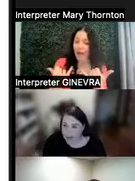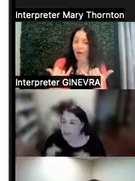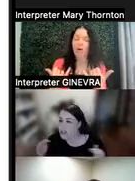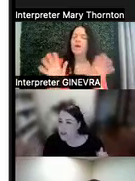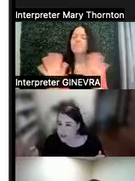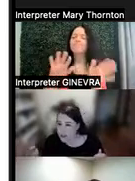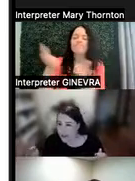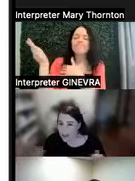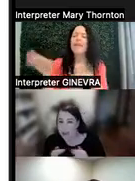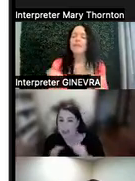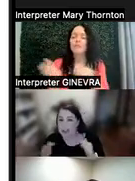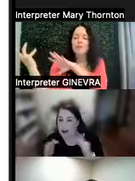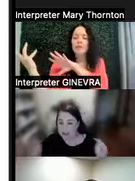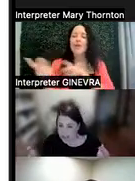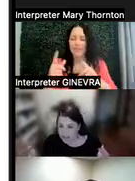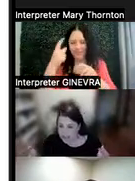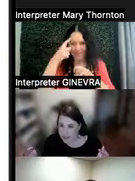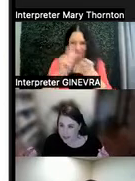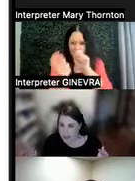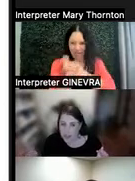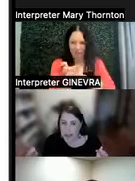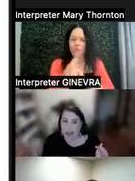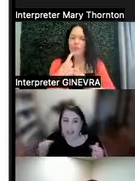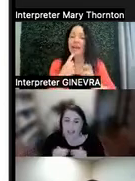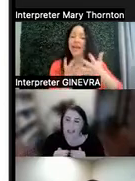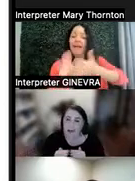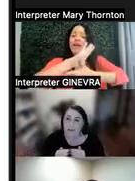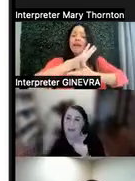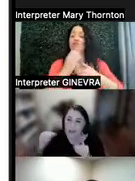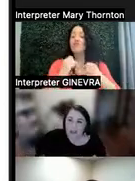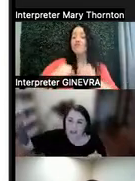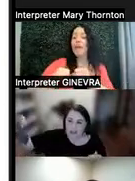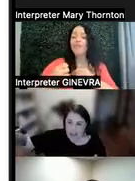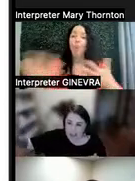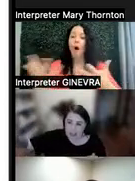What do you like? What are you successful with? And let's build off of that.